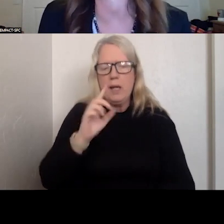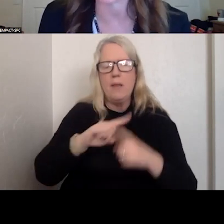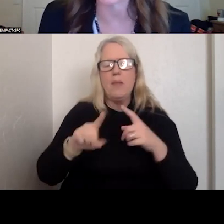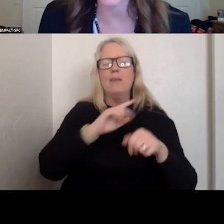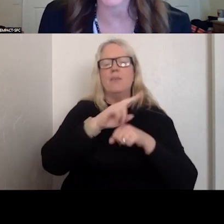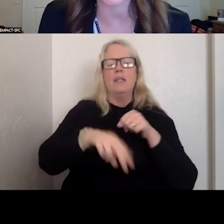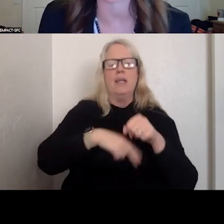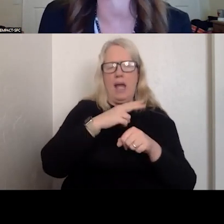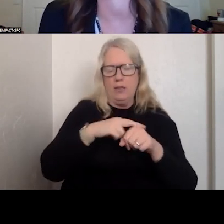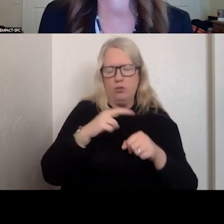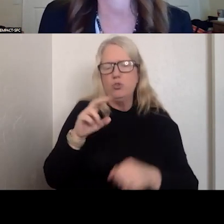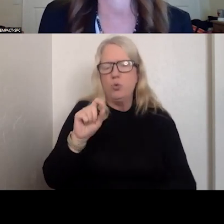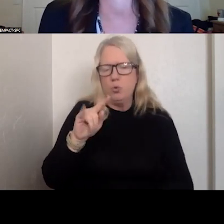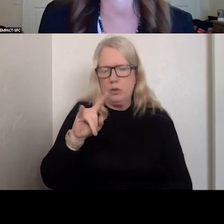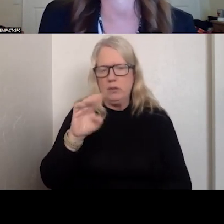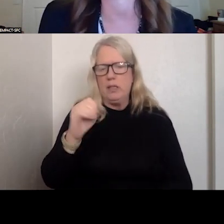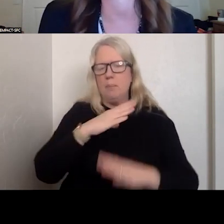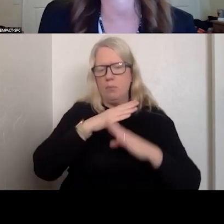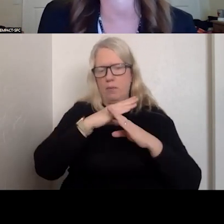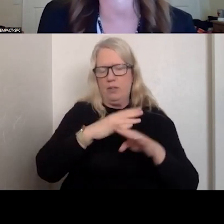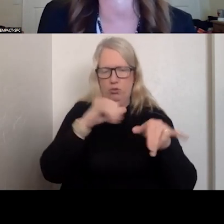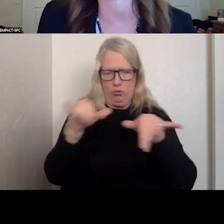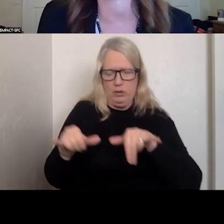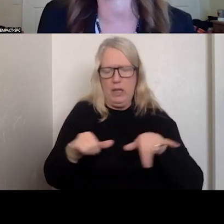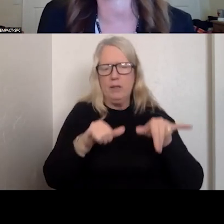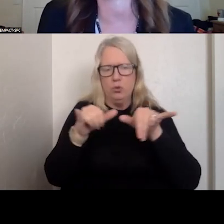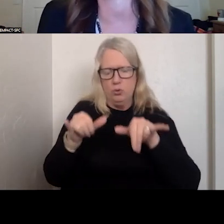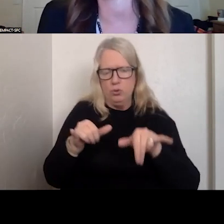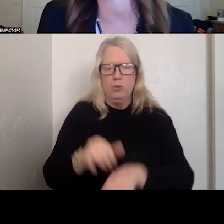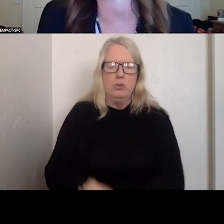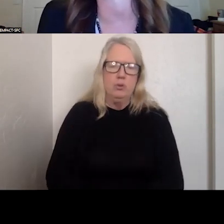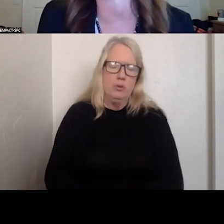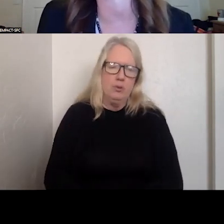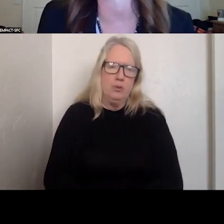STANDARDS AND BE ABLE ALSO TO ASSESS THEIR